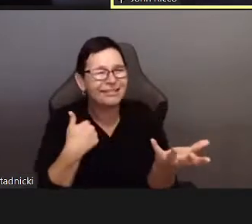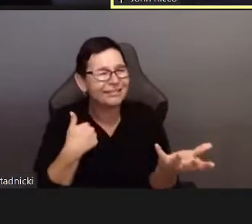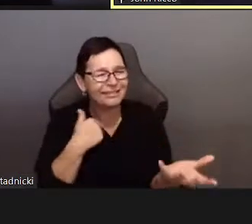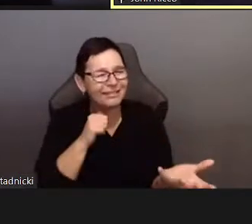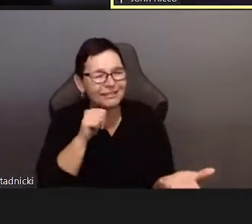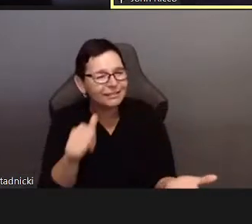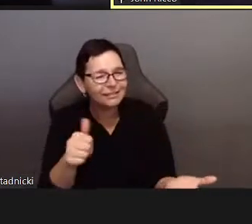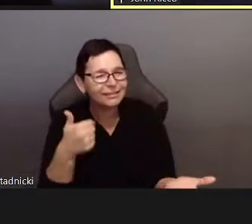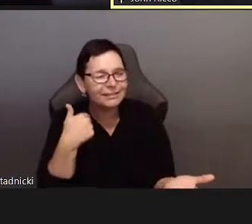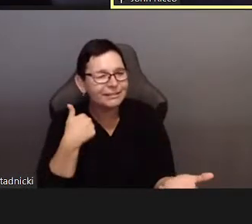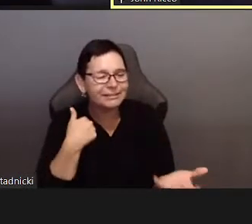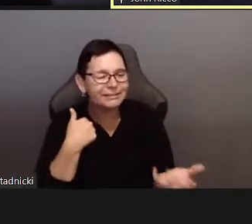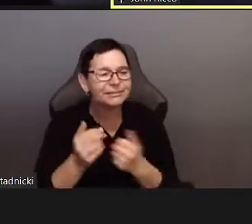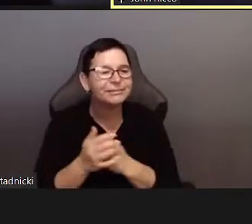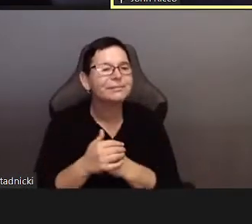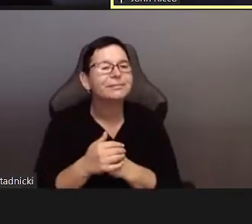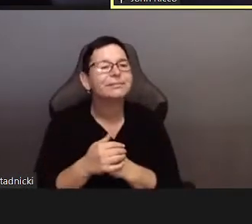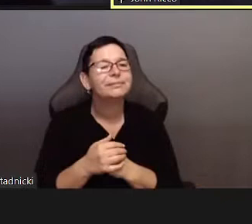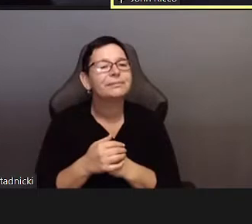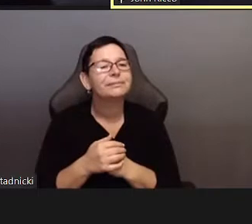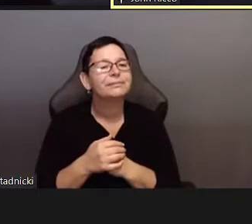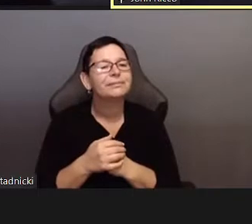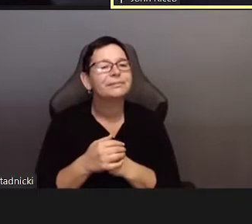because sex - I would define sex as the pleasure of losing one’s self by falling into the self.